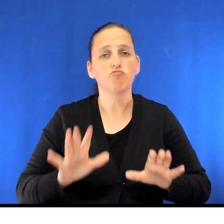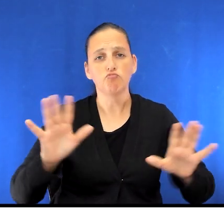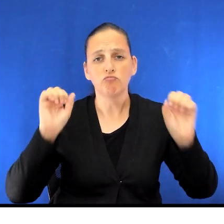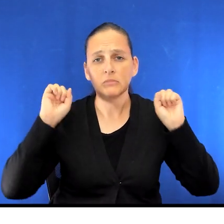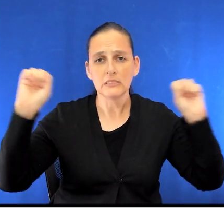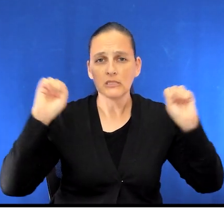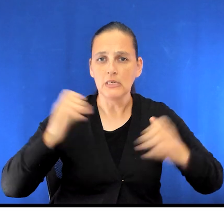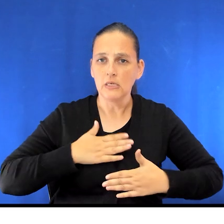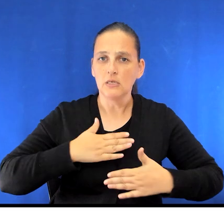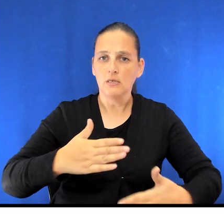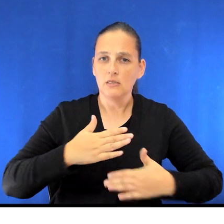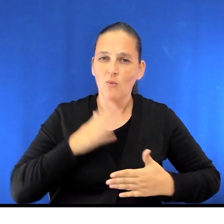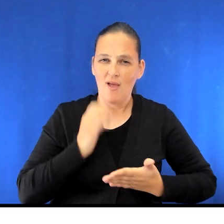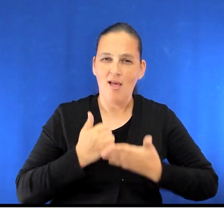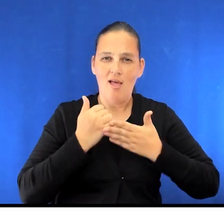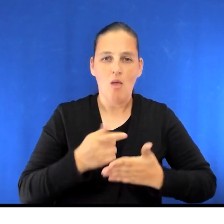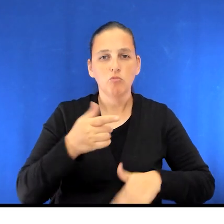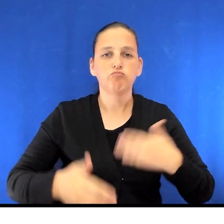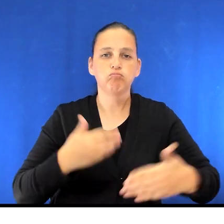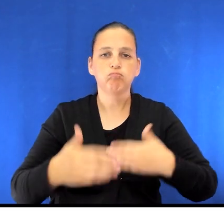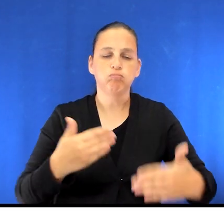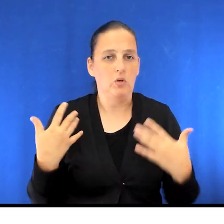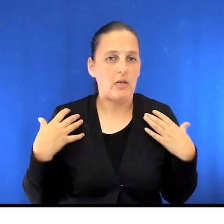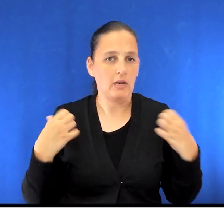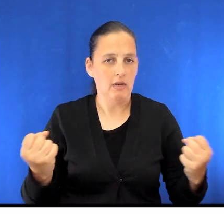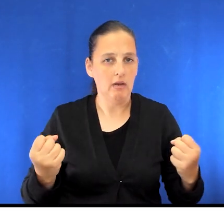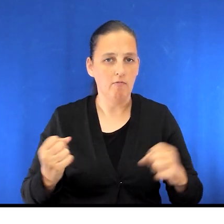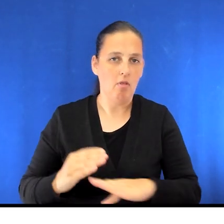breathing to assist in your healing and to prevent any complications.